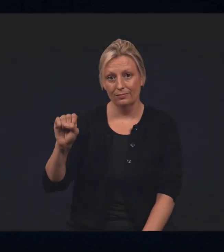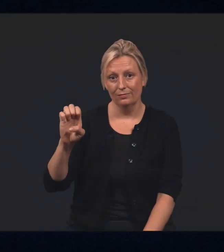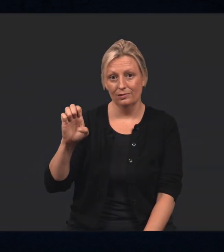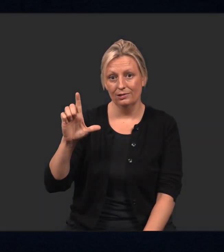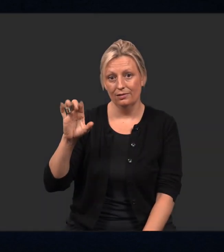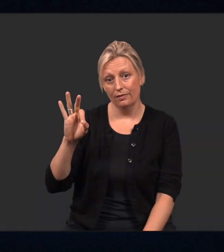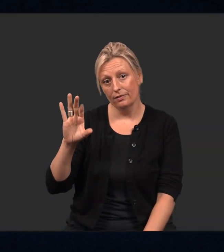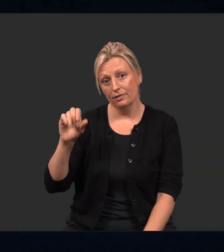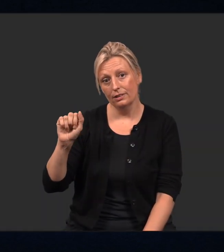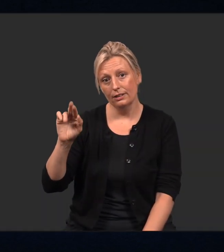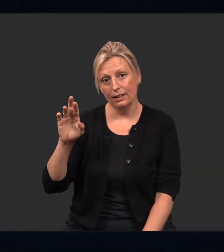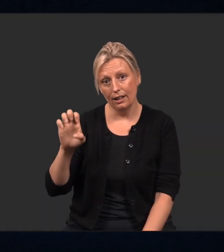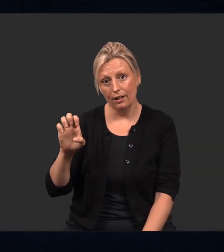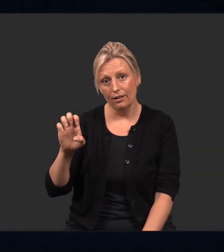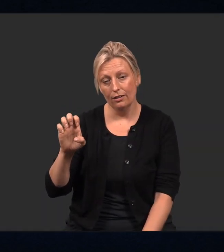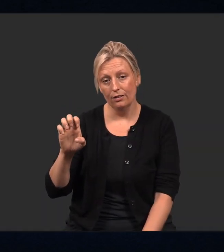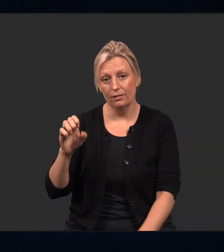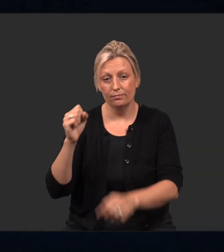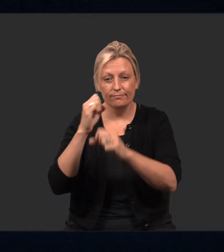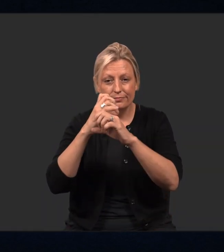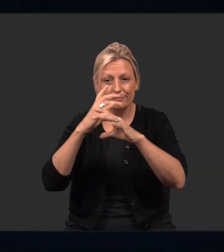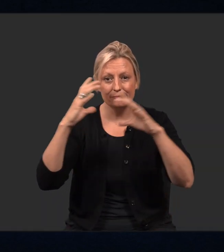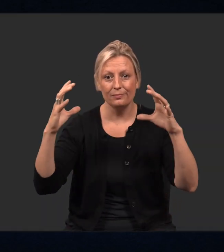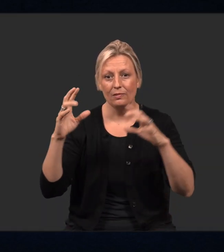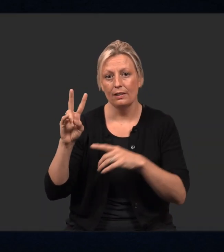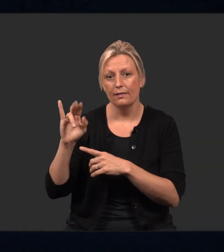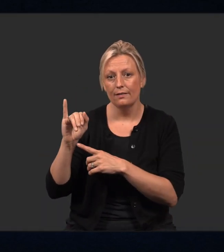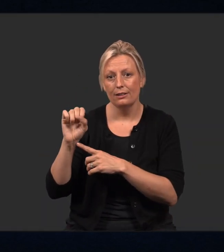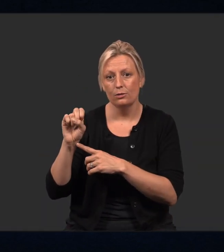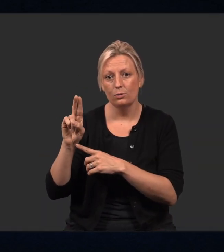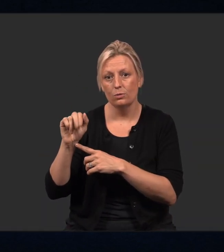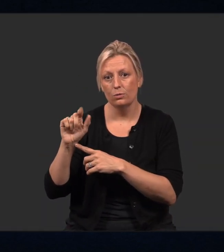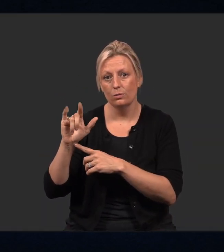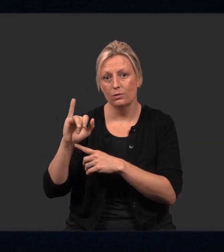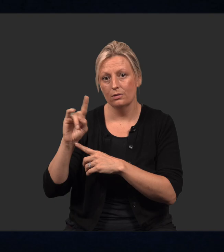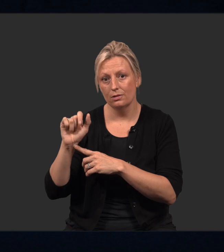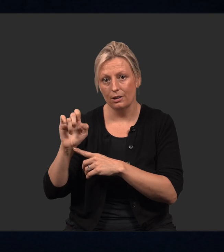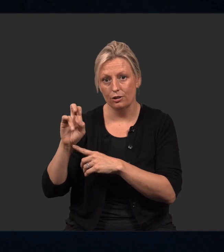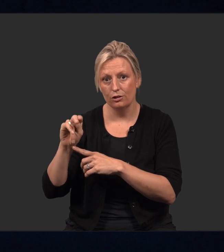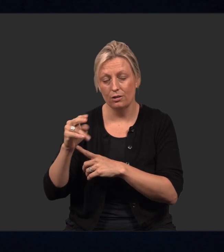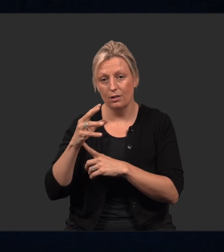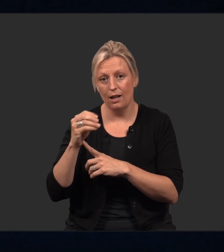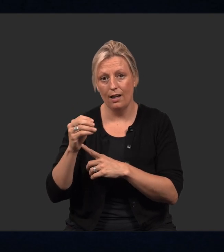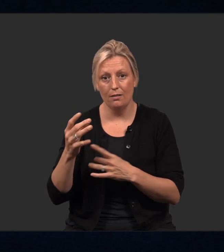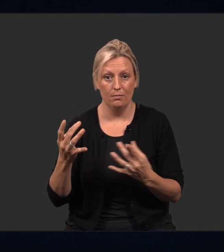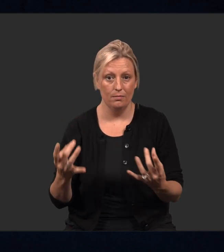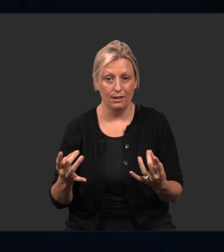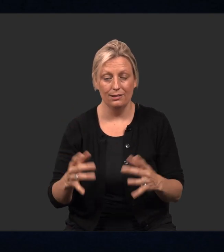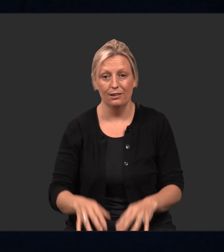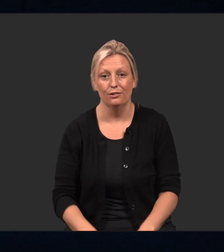This is a self-care guided visualization and meditation.